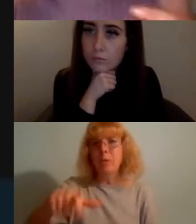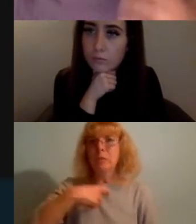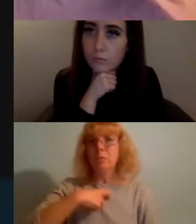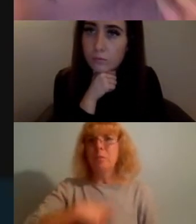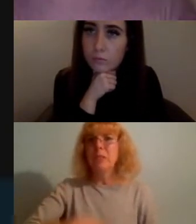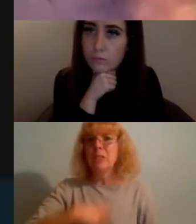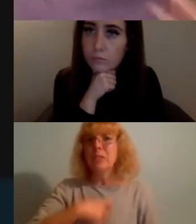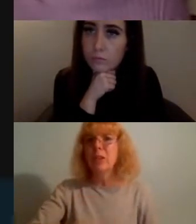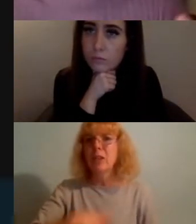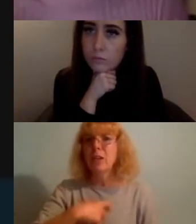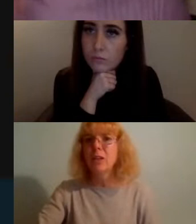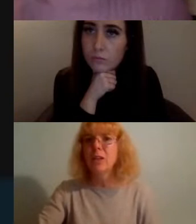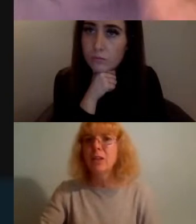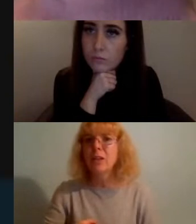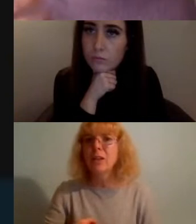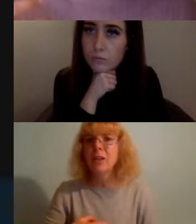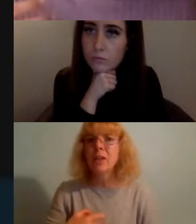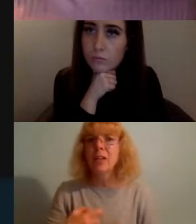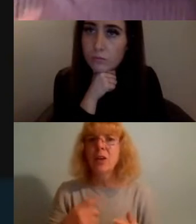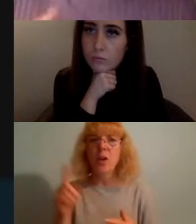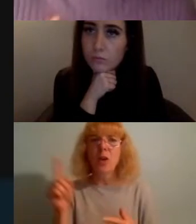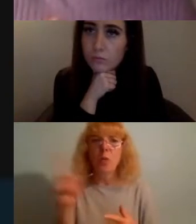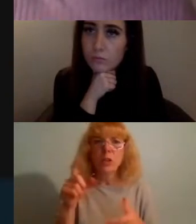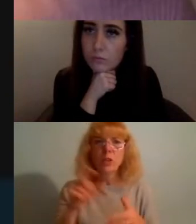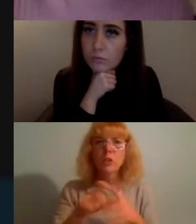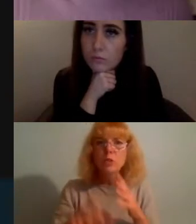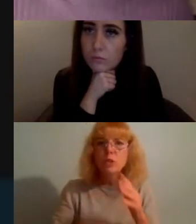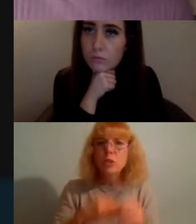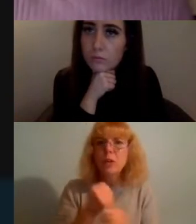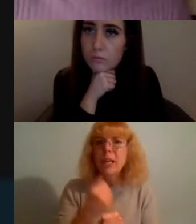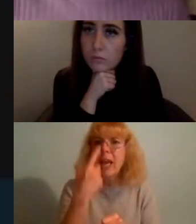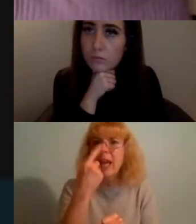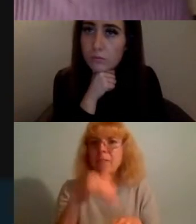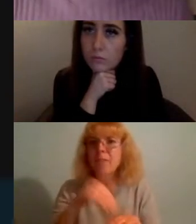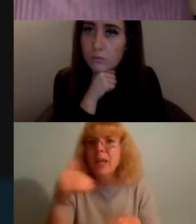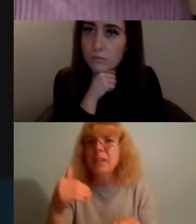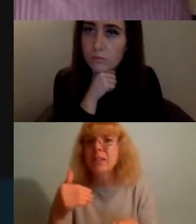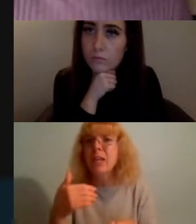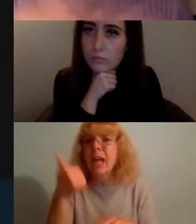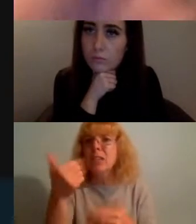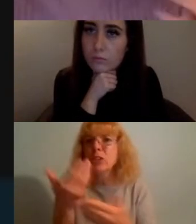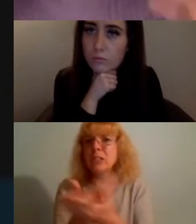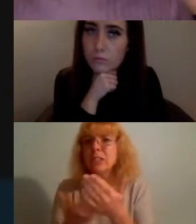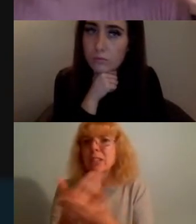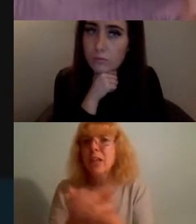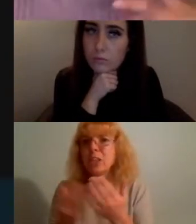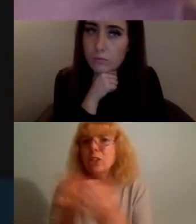play with your authenticity and what you're doing I had a really good discussion with my friend the other day and we came up with the scene and